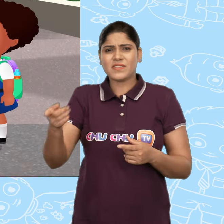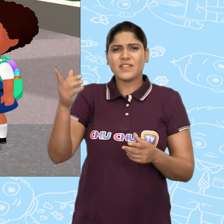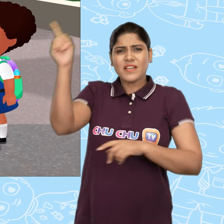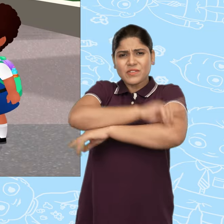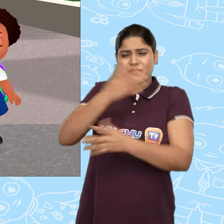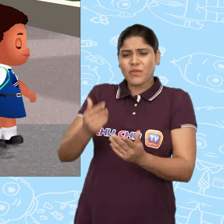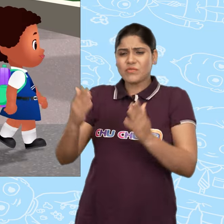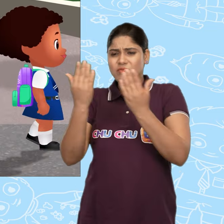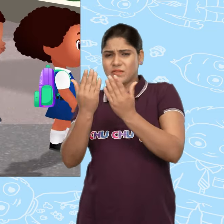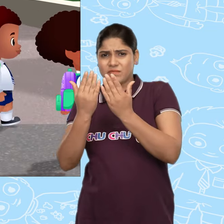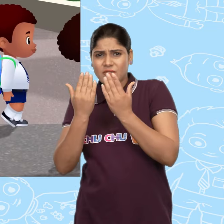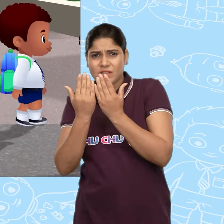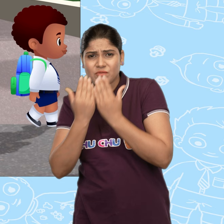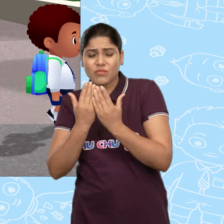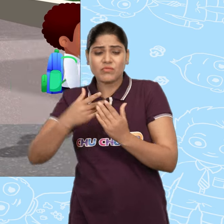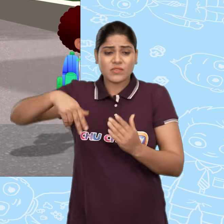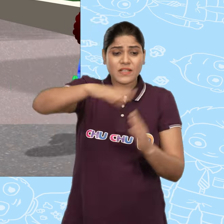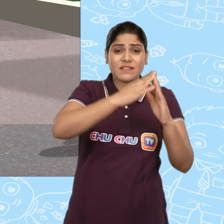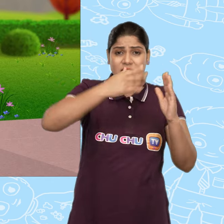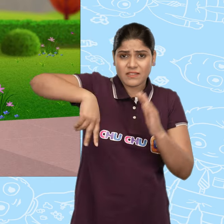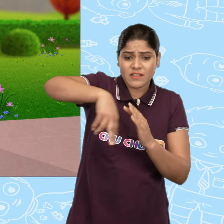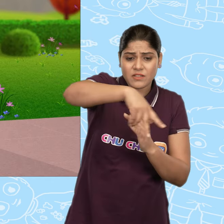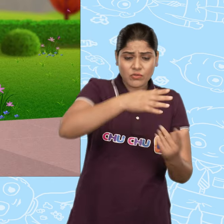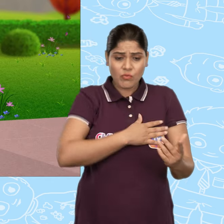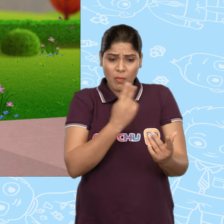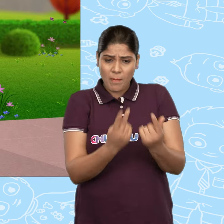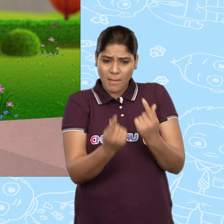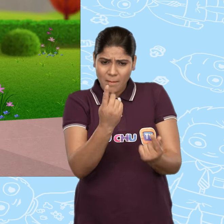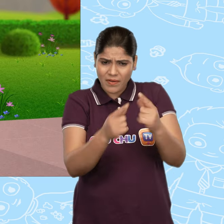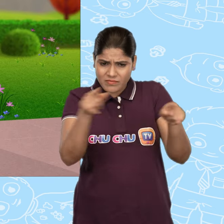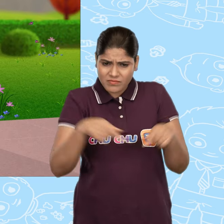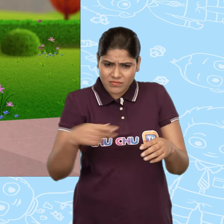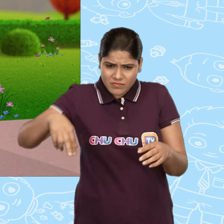As she was walking home from school that day, ChuChu passed through a park,